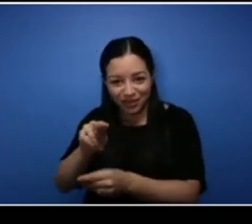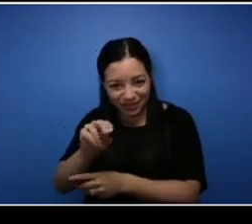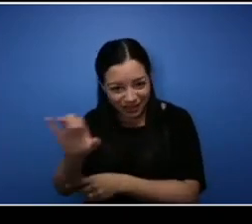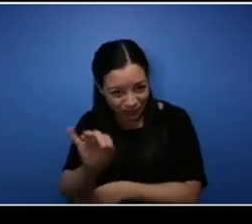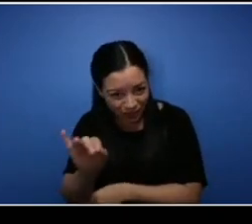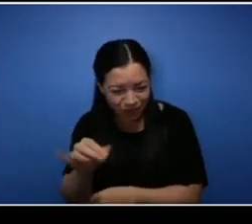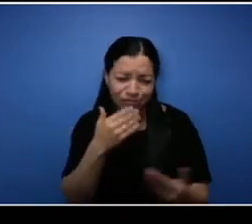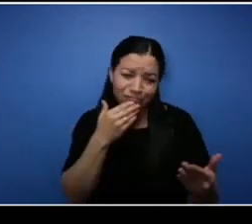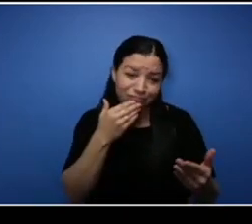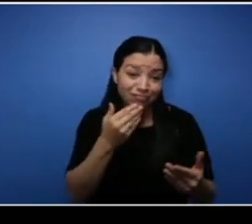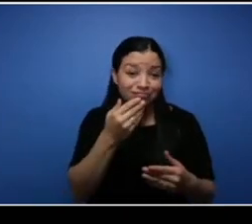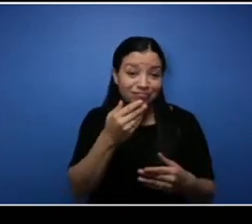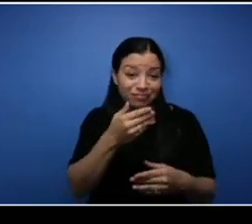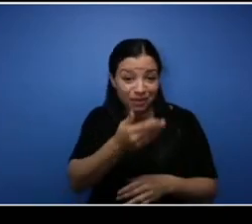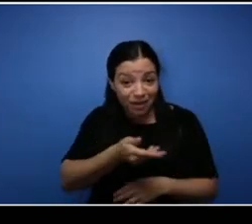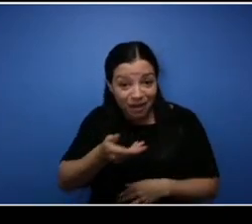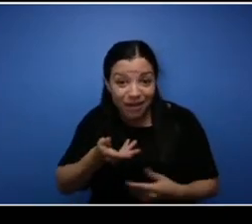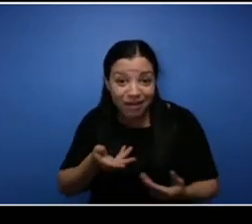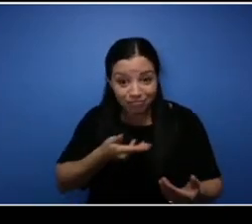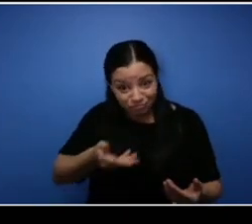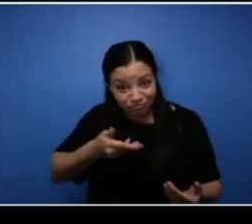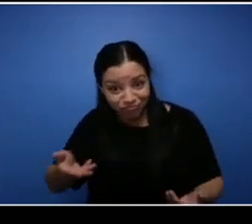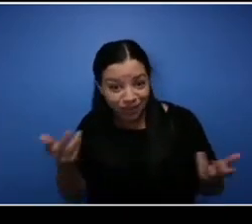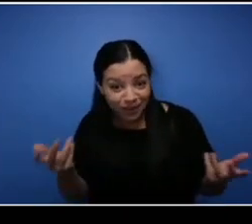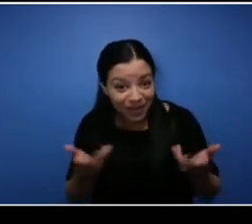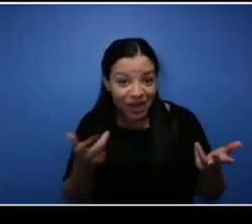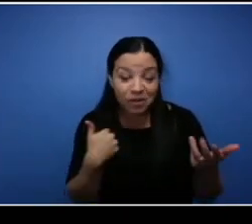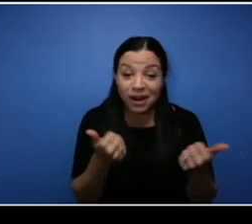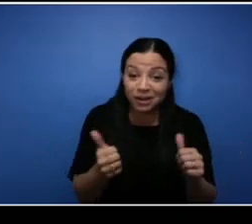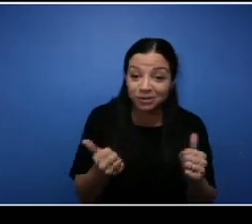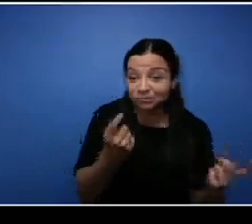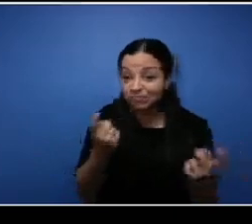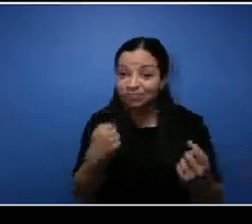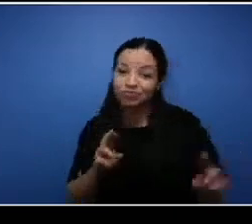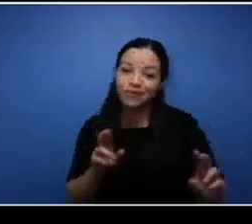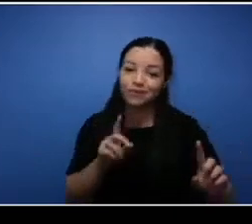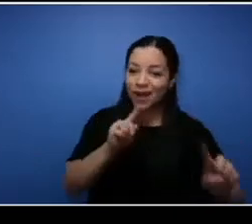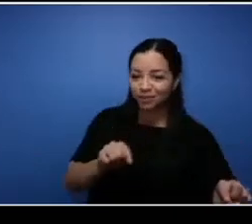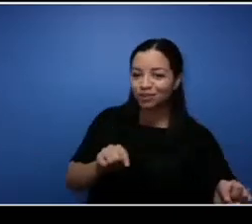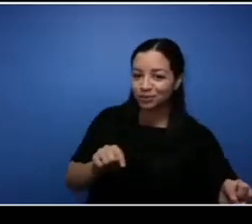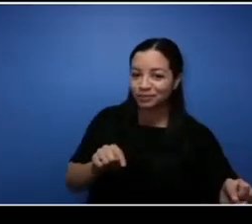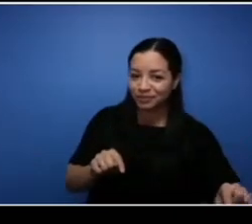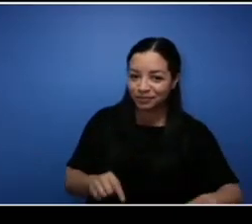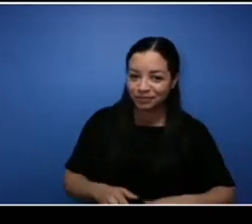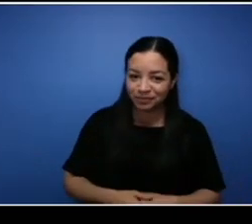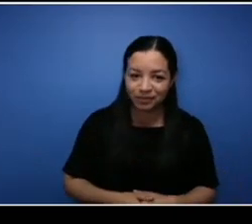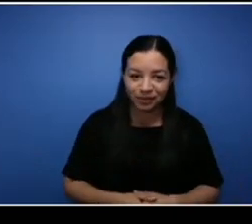excited to uh and you know answer some questions.